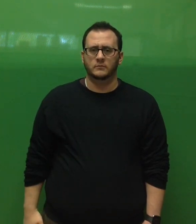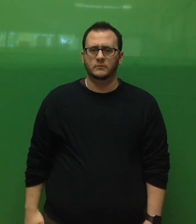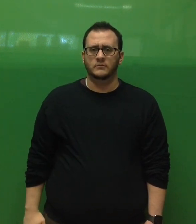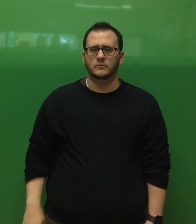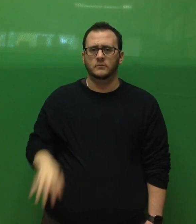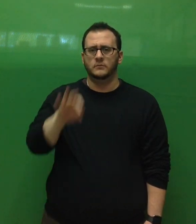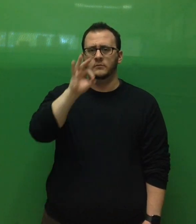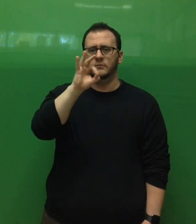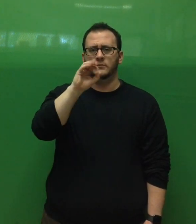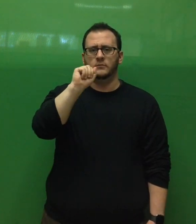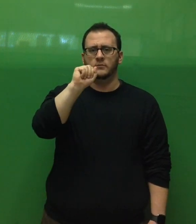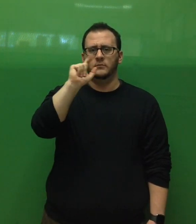fall